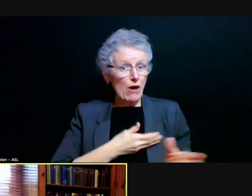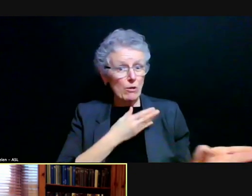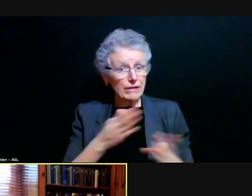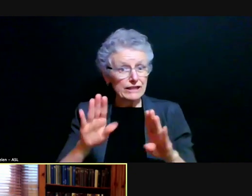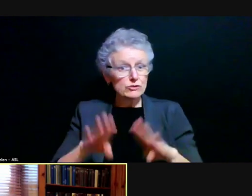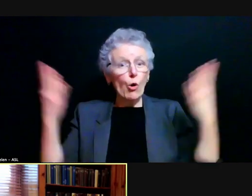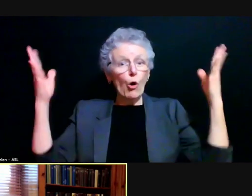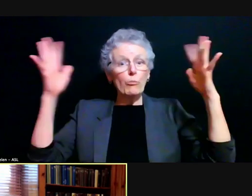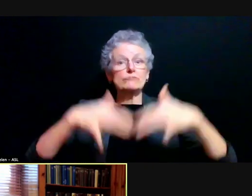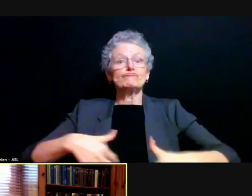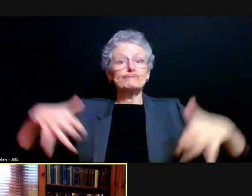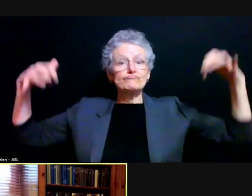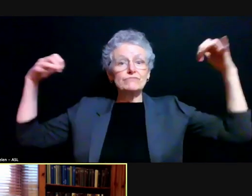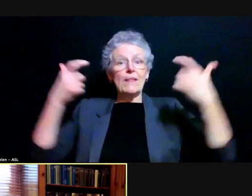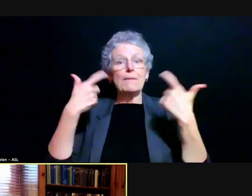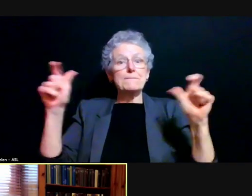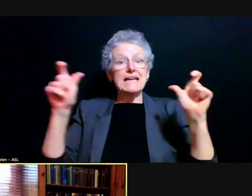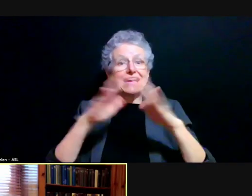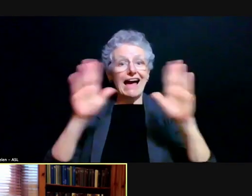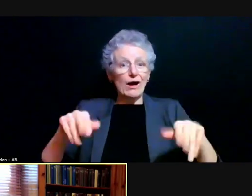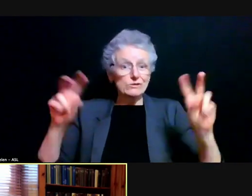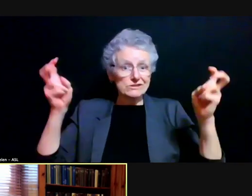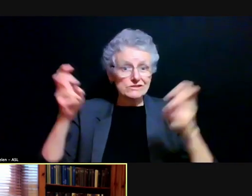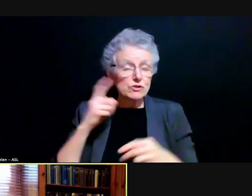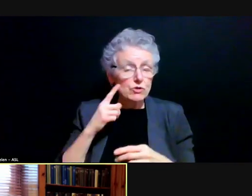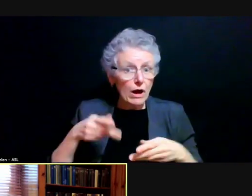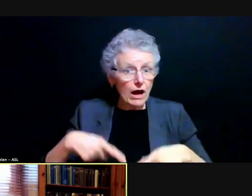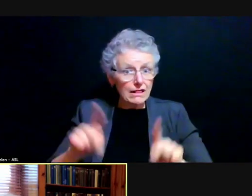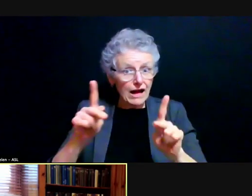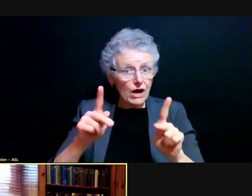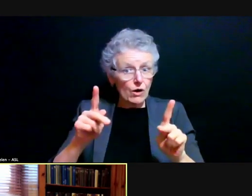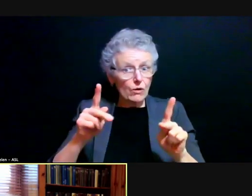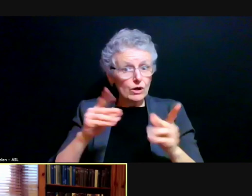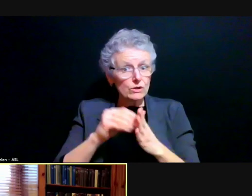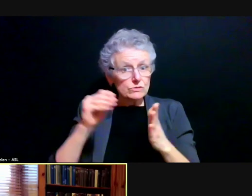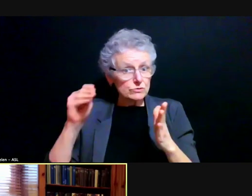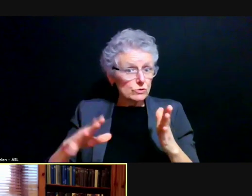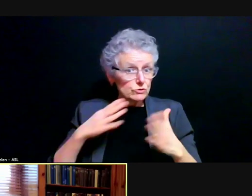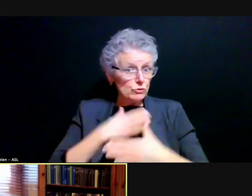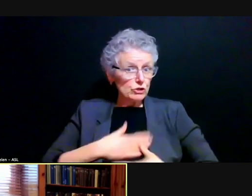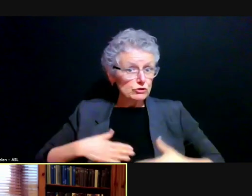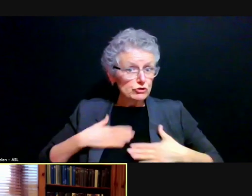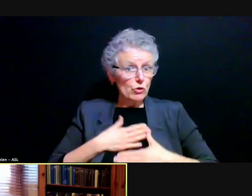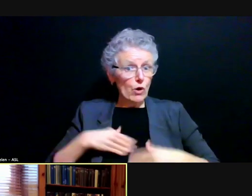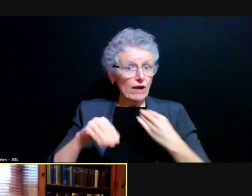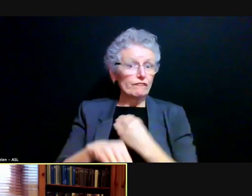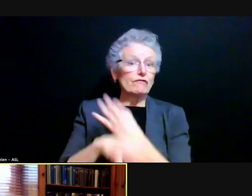to allow students to enjoy the virtual graduation with their classmates?